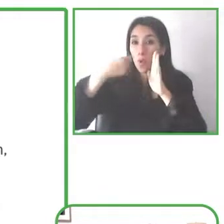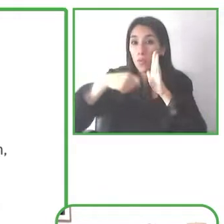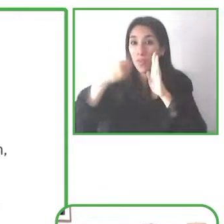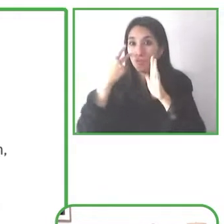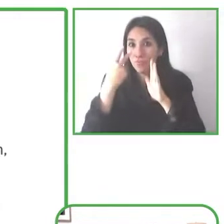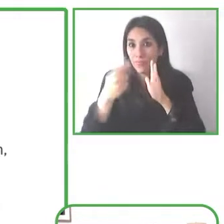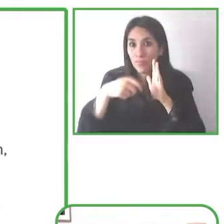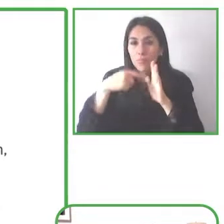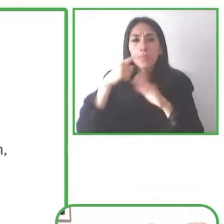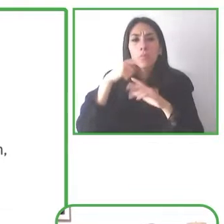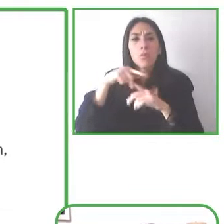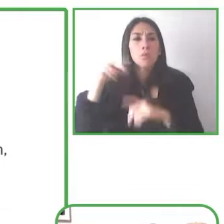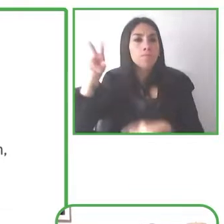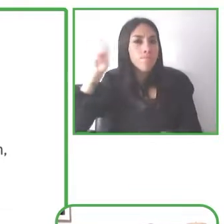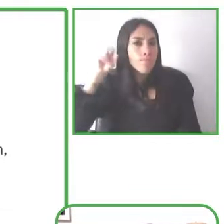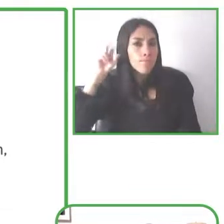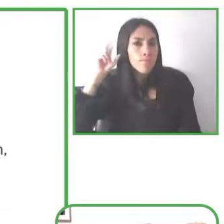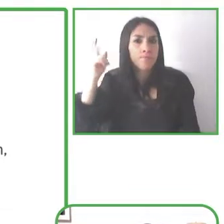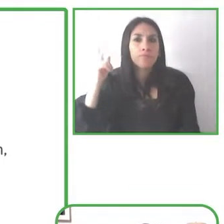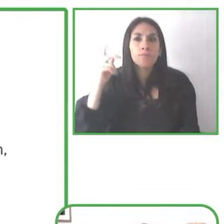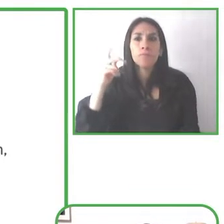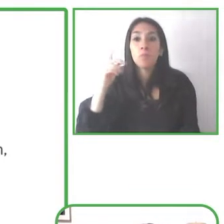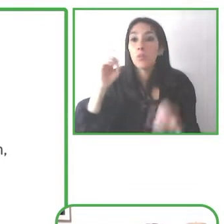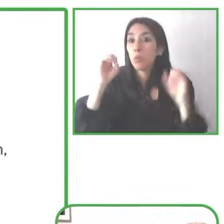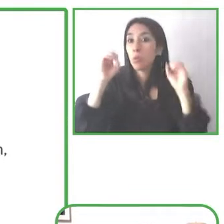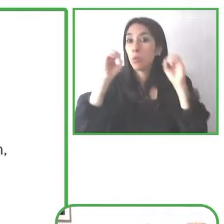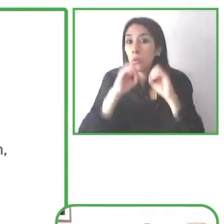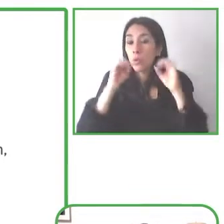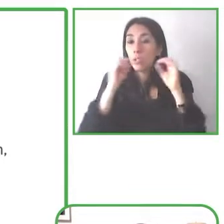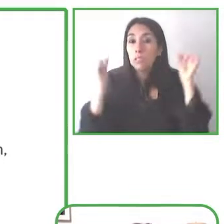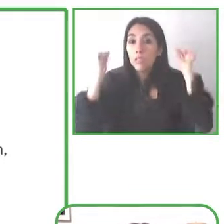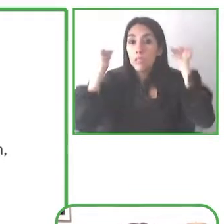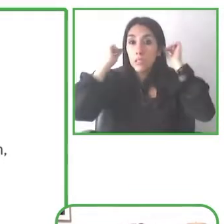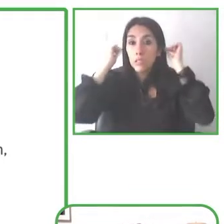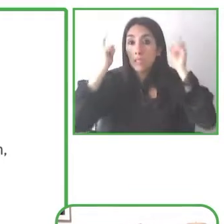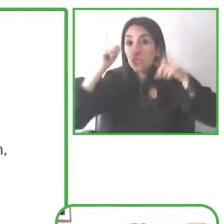screen in a loud environment and just needs to be able to read the captions there's so